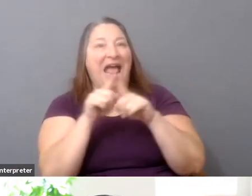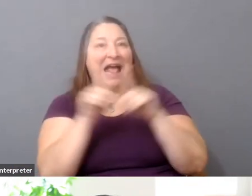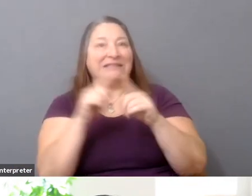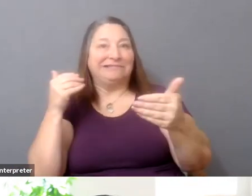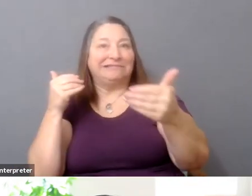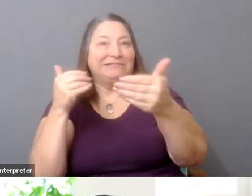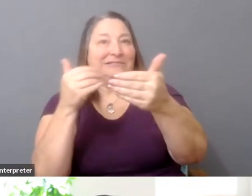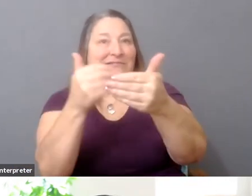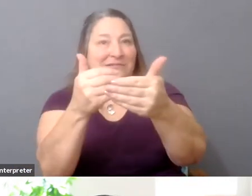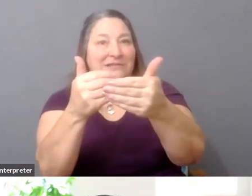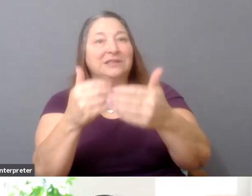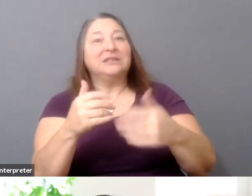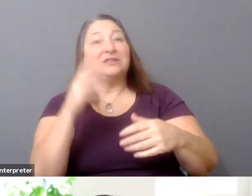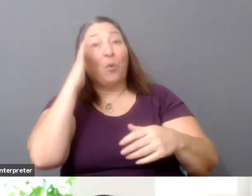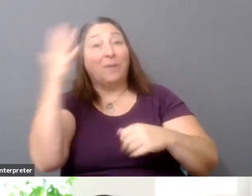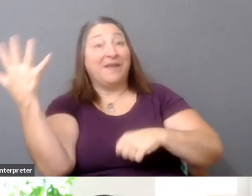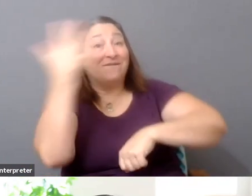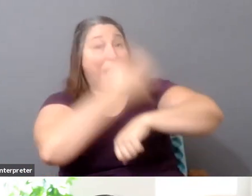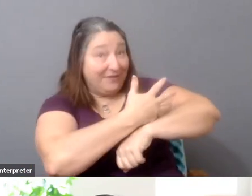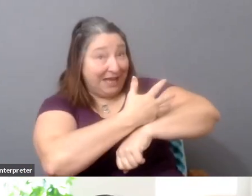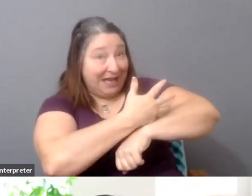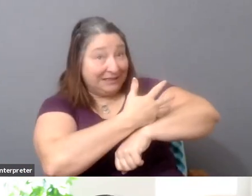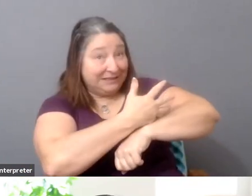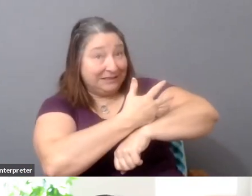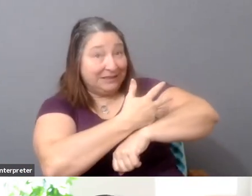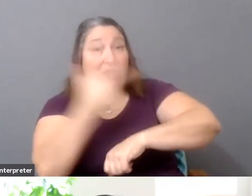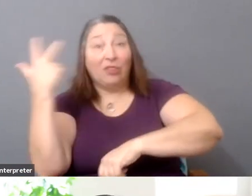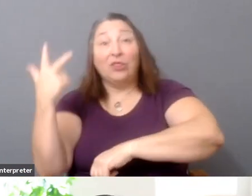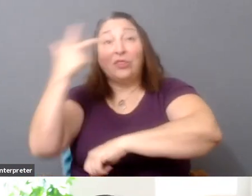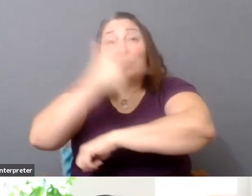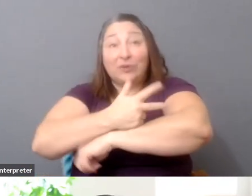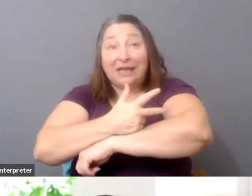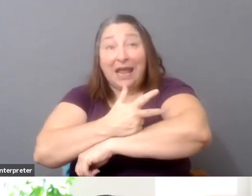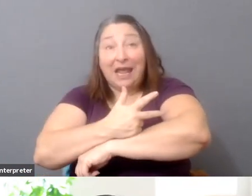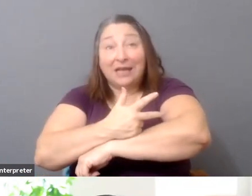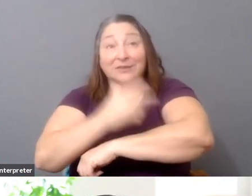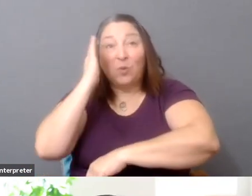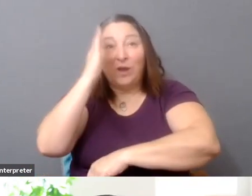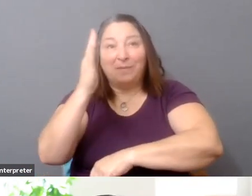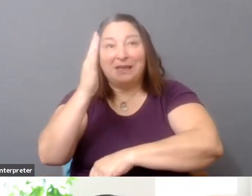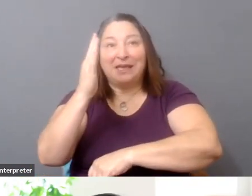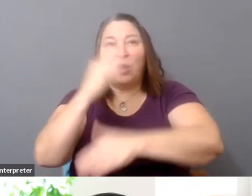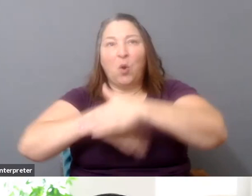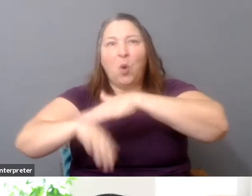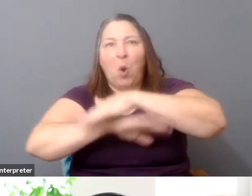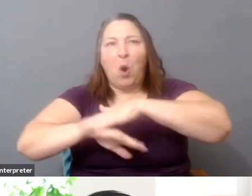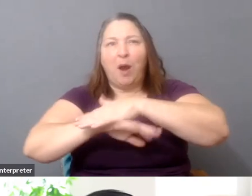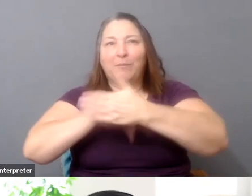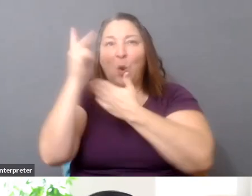It's going to be five days. Three of those days will be a core programming that's sort of main stage, and then two of those days